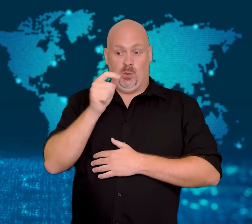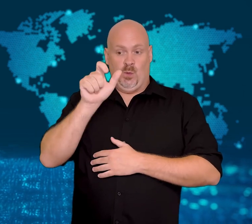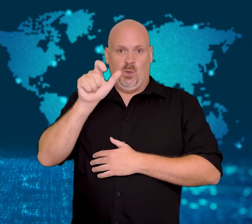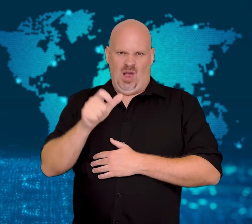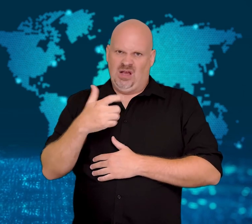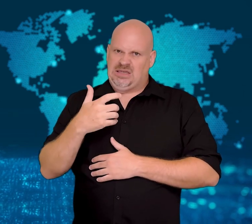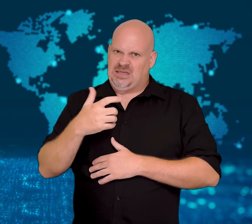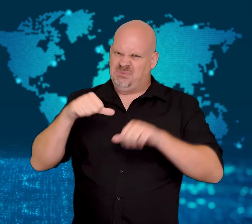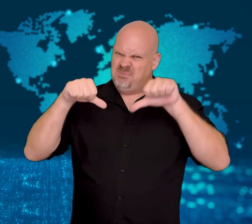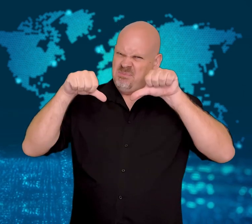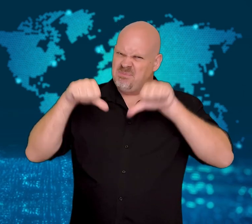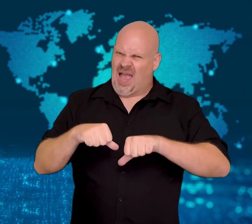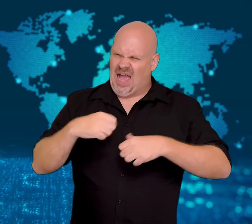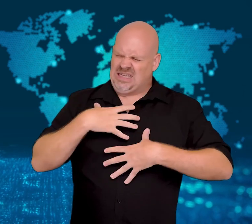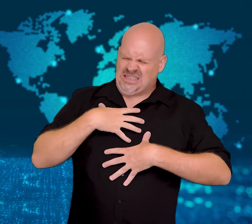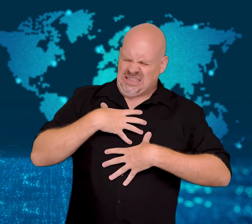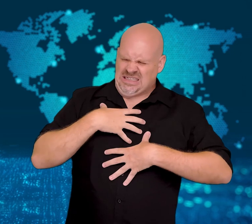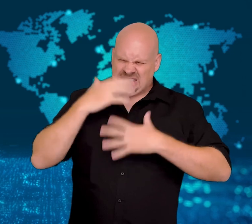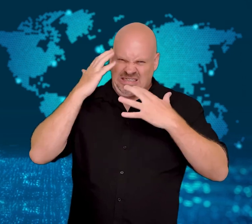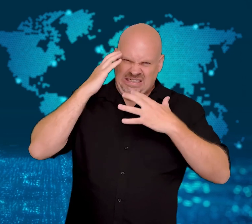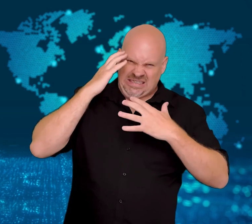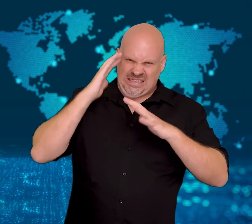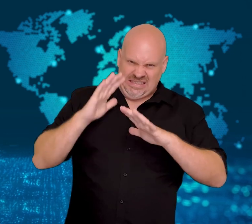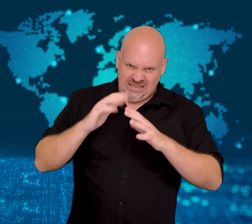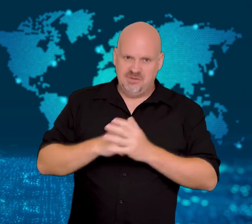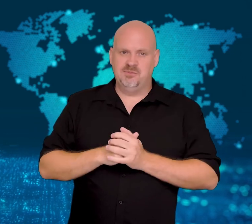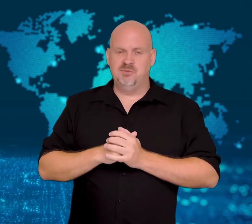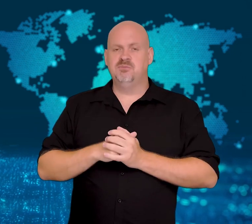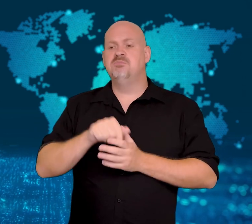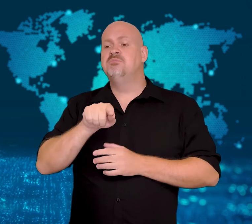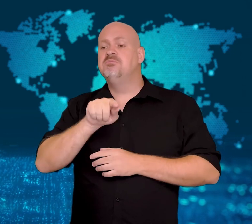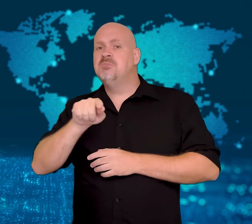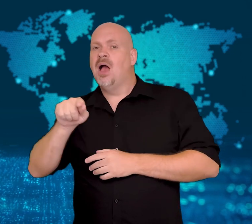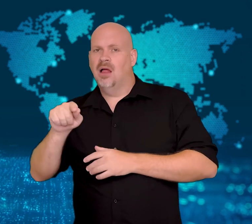to Queen Elizabeth Hospital.